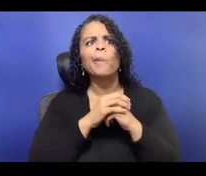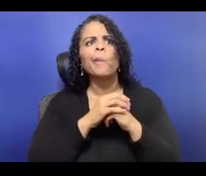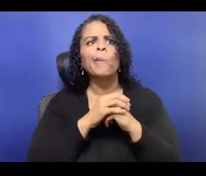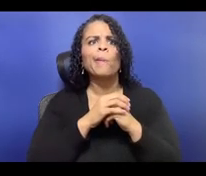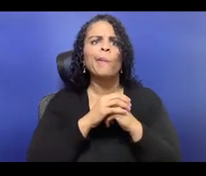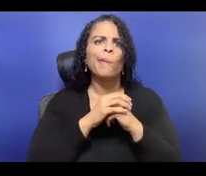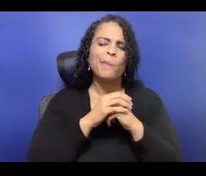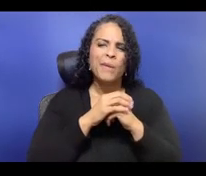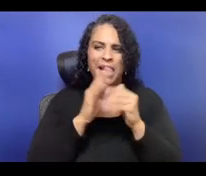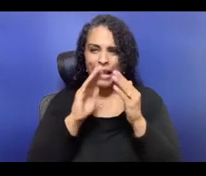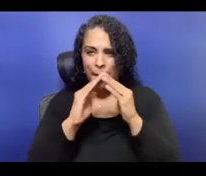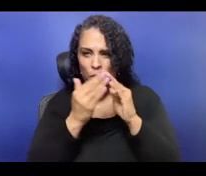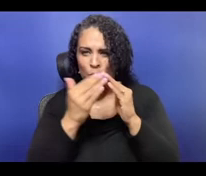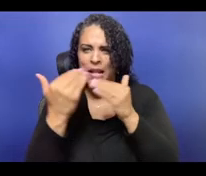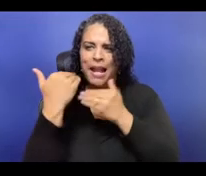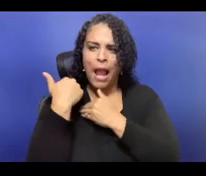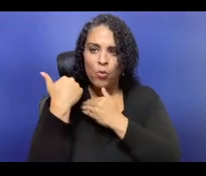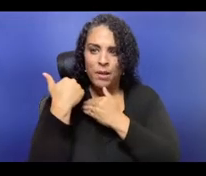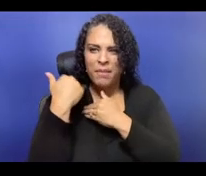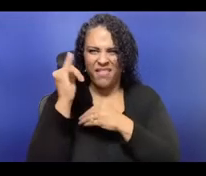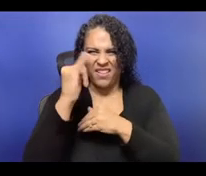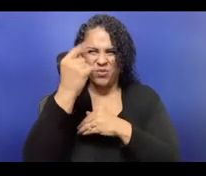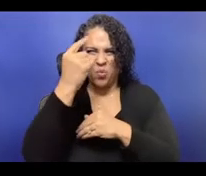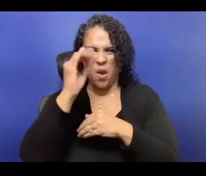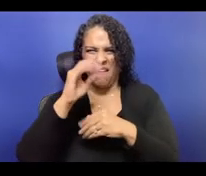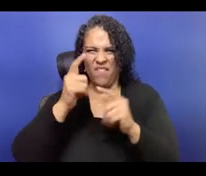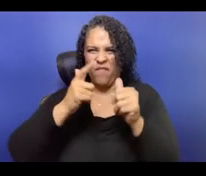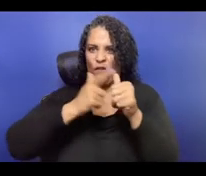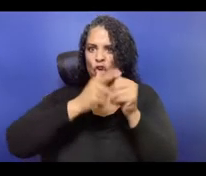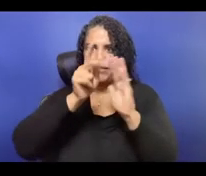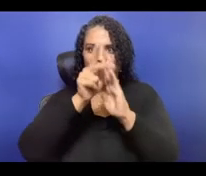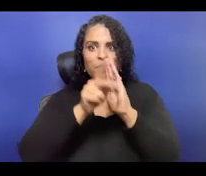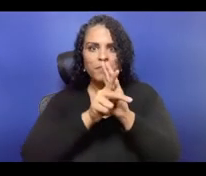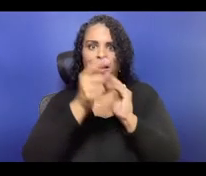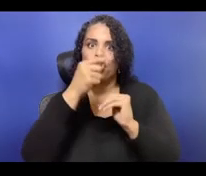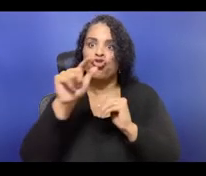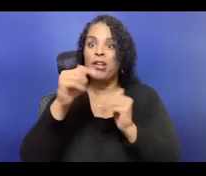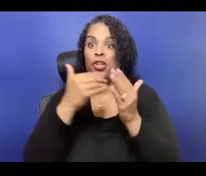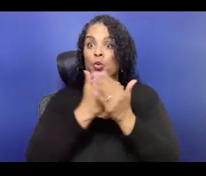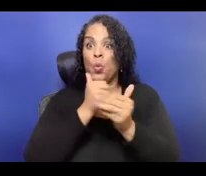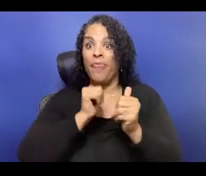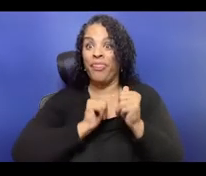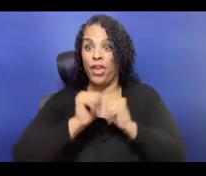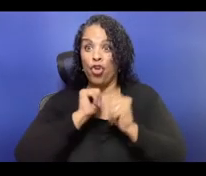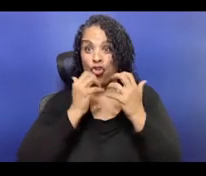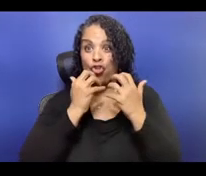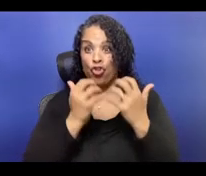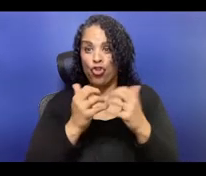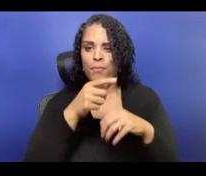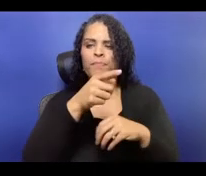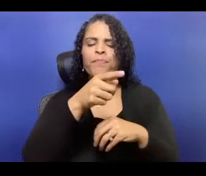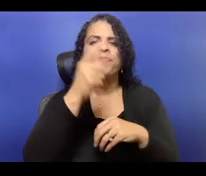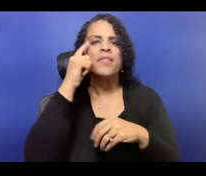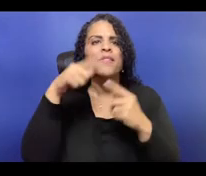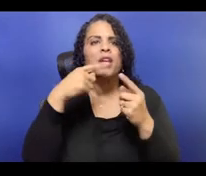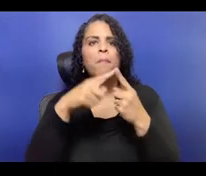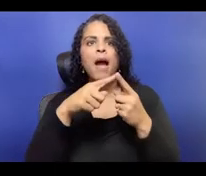for artists in the field with her advocacy around financial well-being, as you would say, and just really encourage you to look